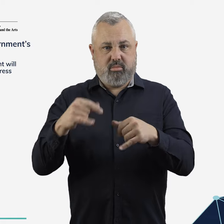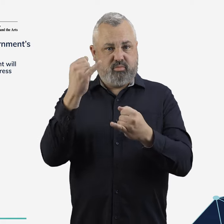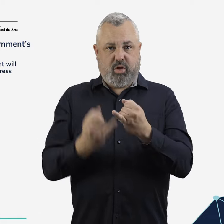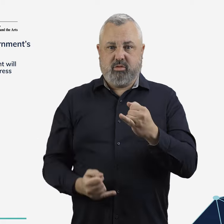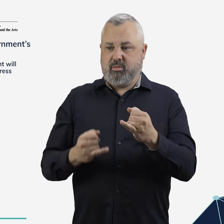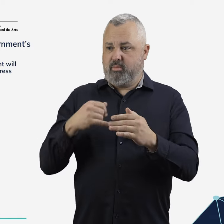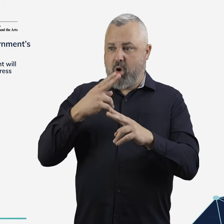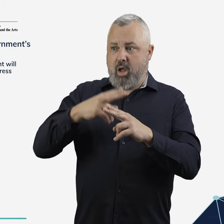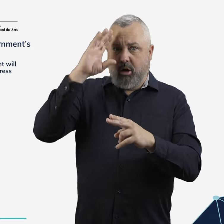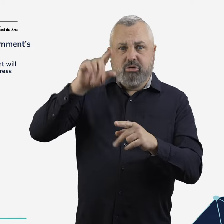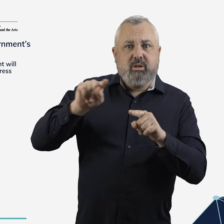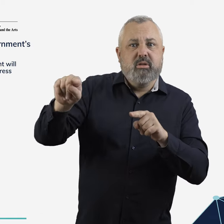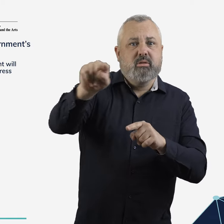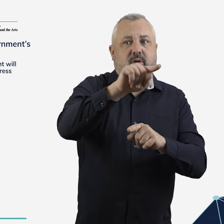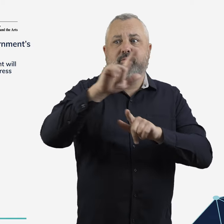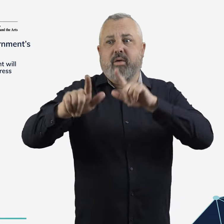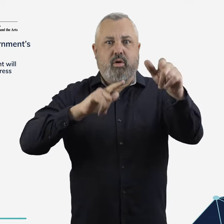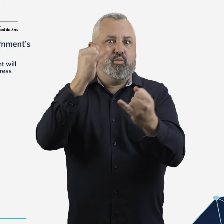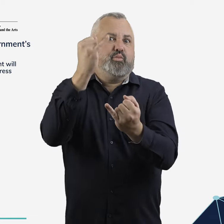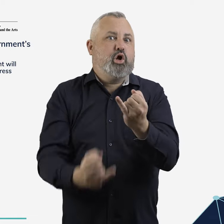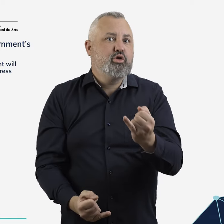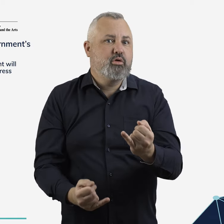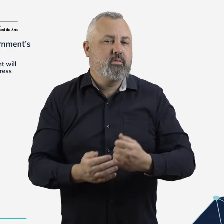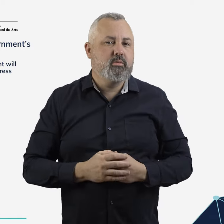regional Australia – and contributing to the delays and cancellations of passenger flights.